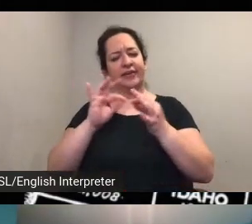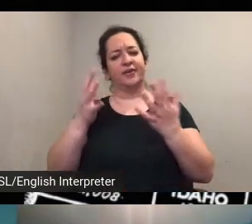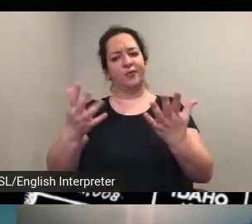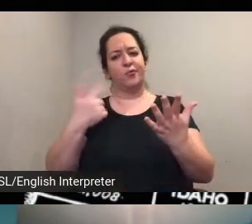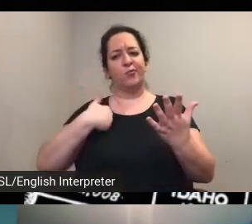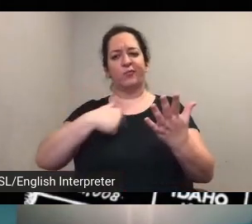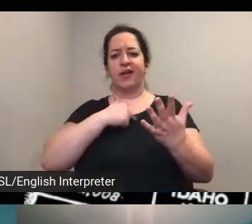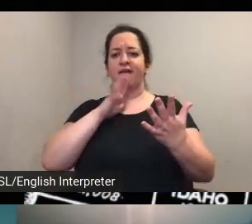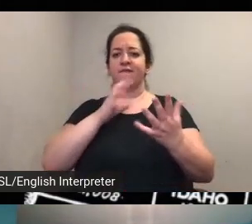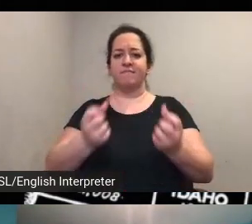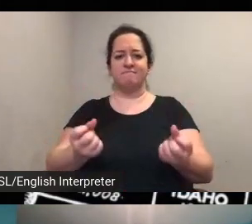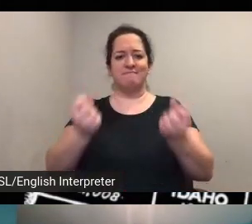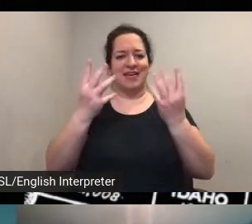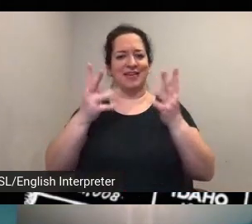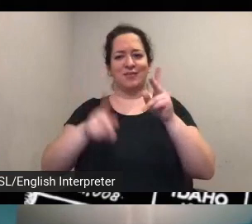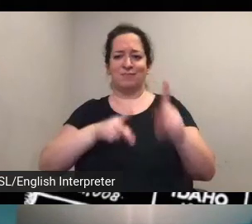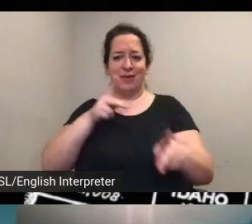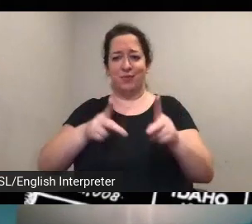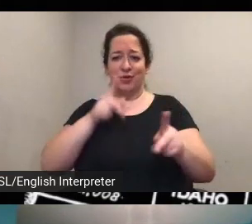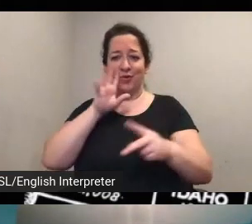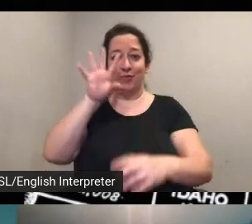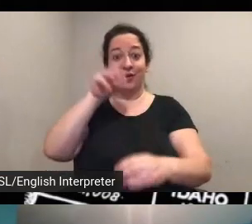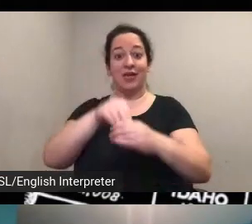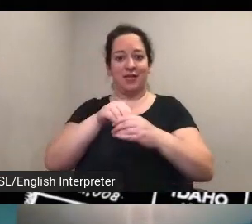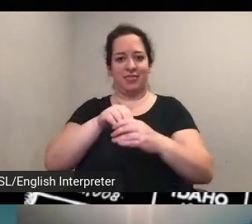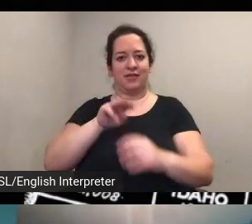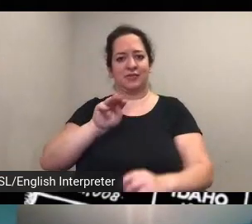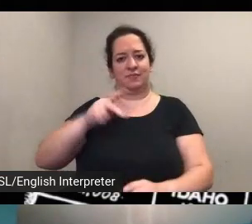on this map that weren't exactly suffrage